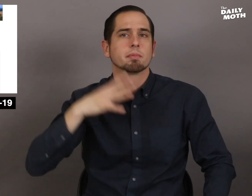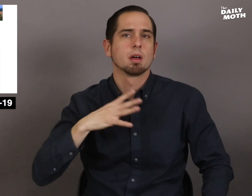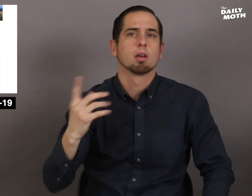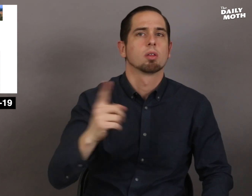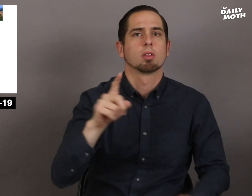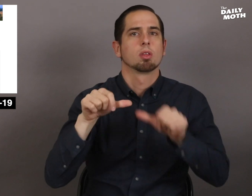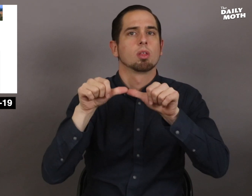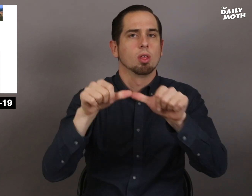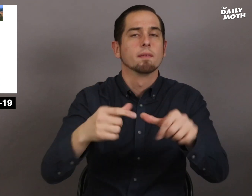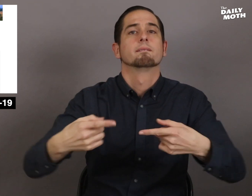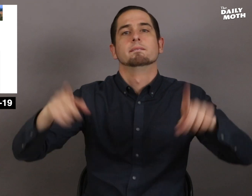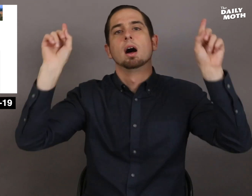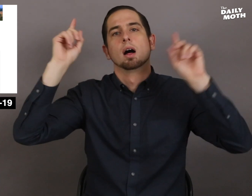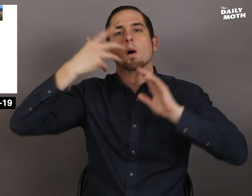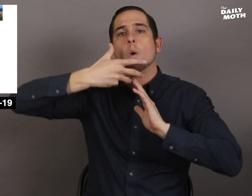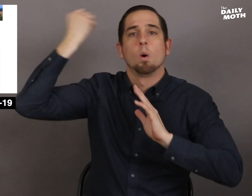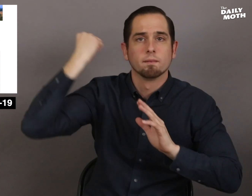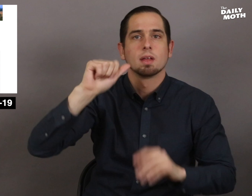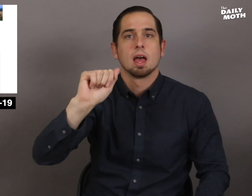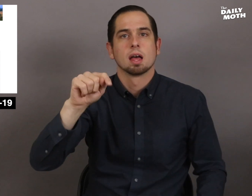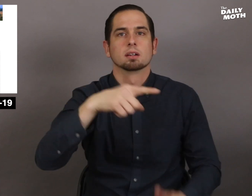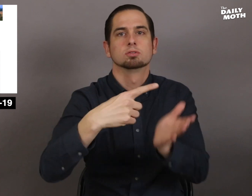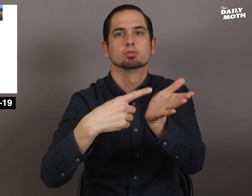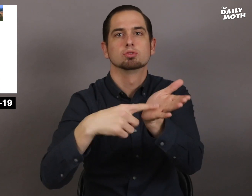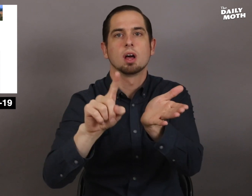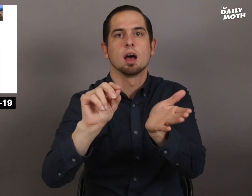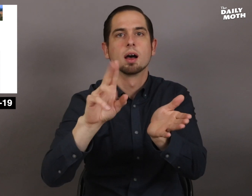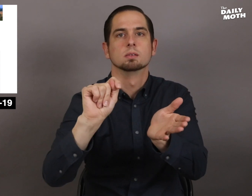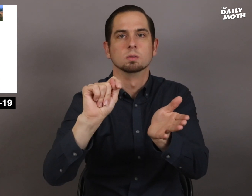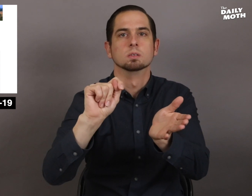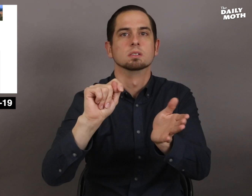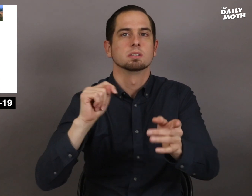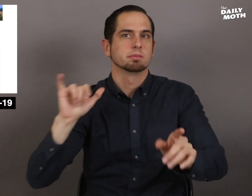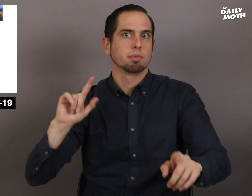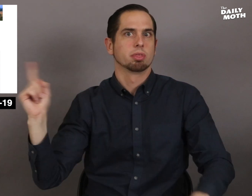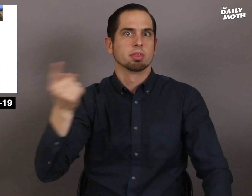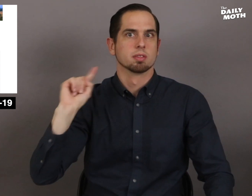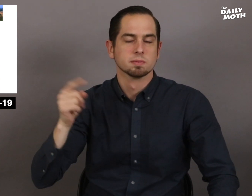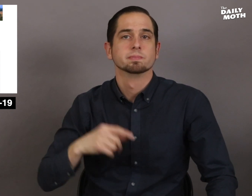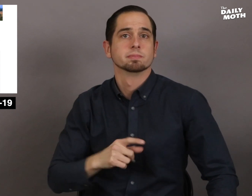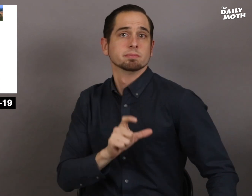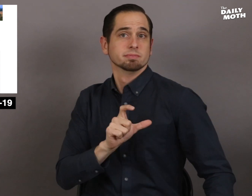and that the man finally removed it at the check-out area.